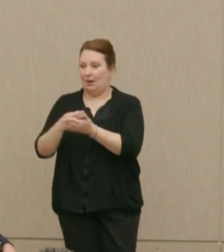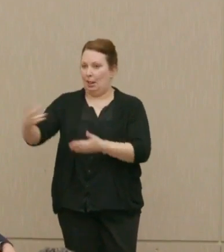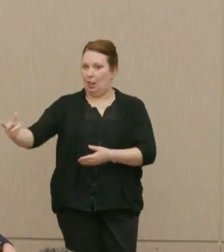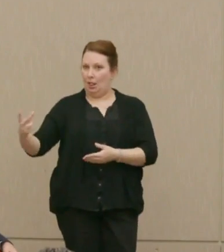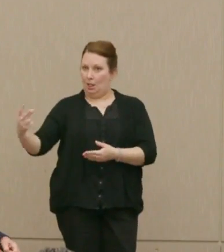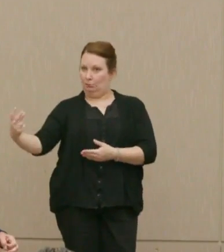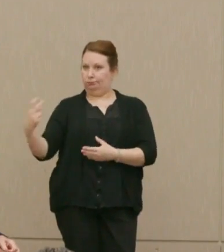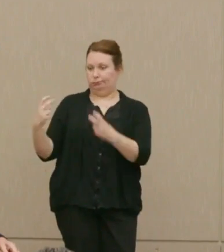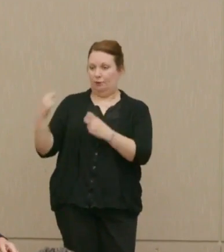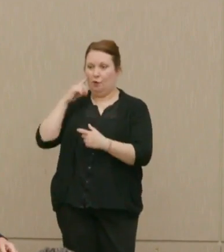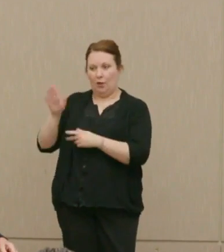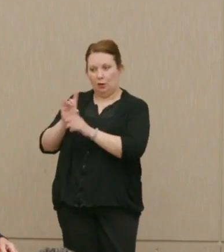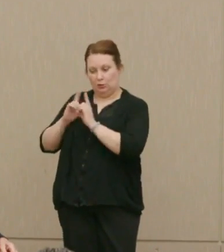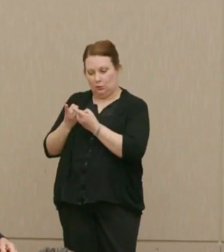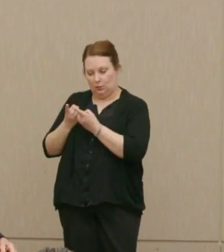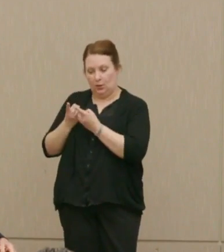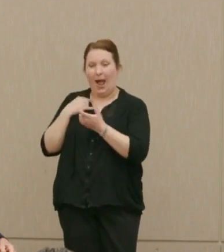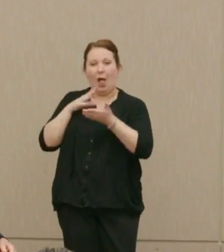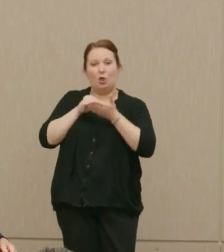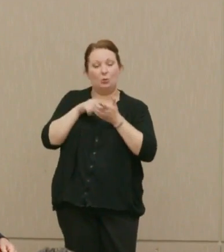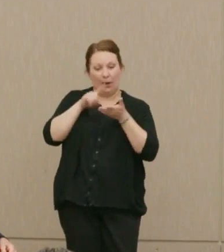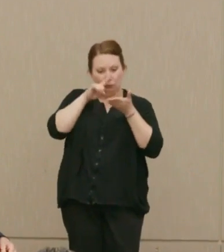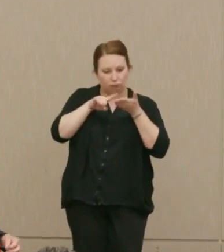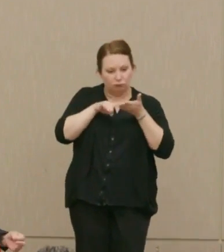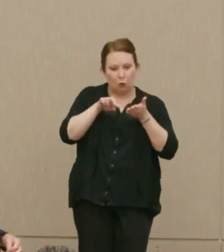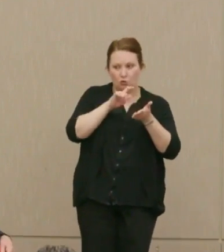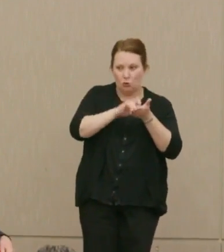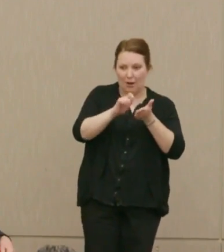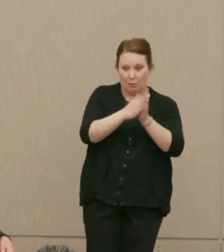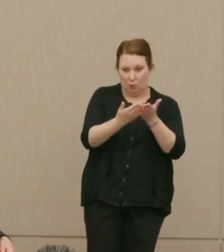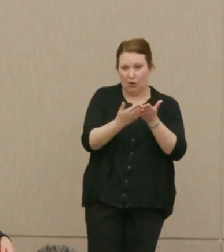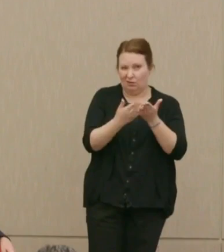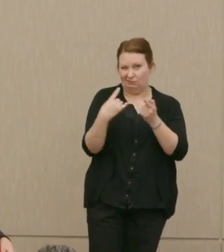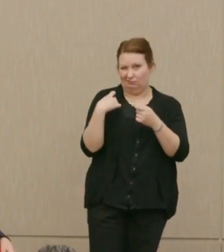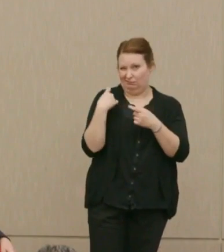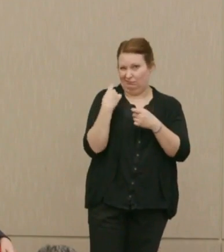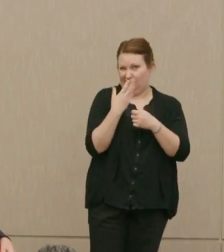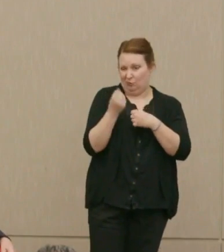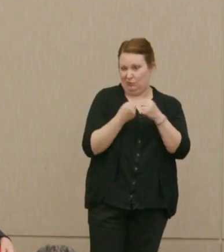services and others. I learned in the course of this book, writing it in just the last few years, that some of